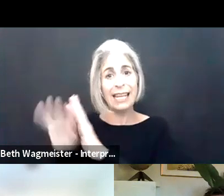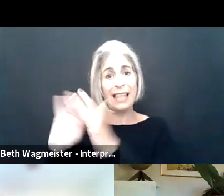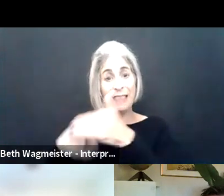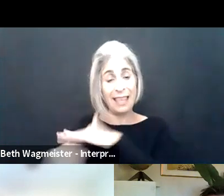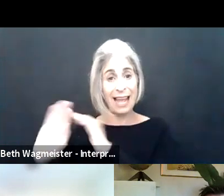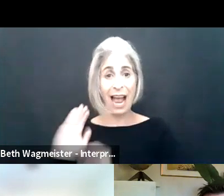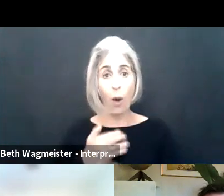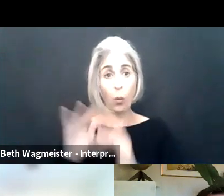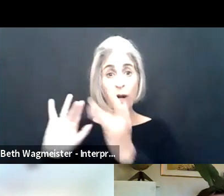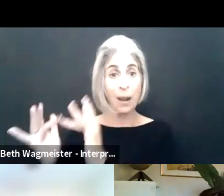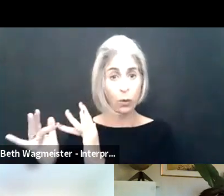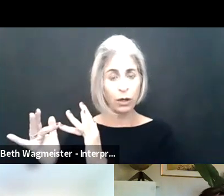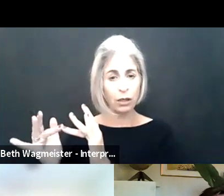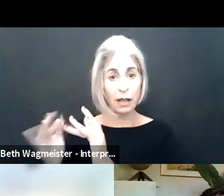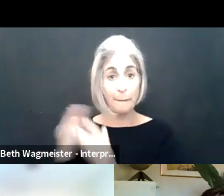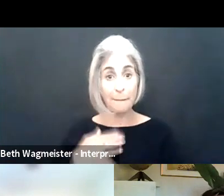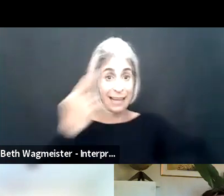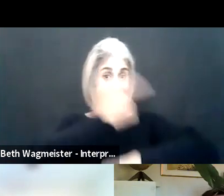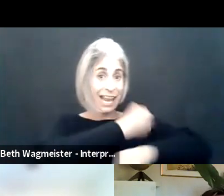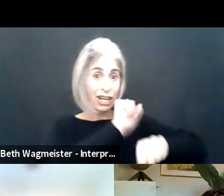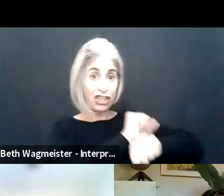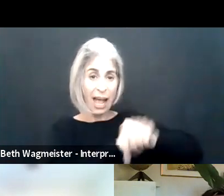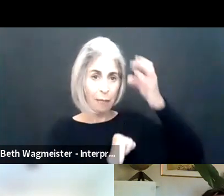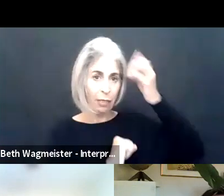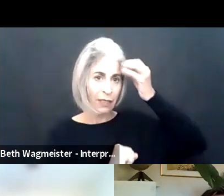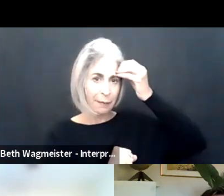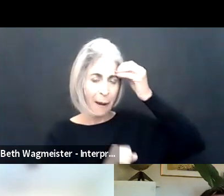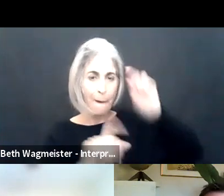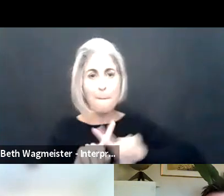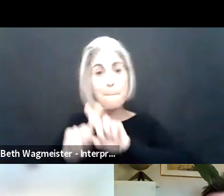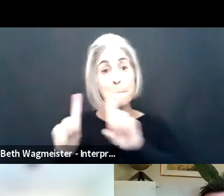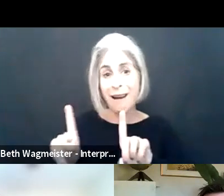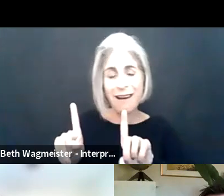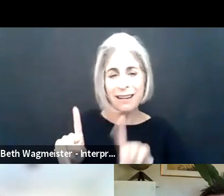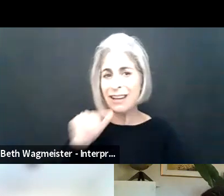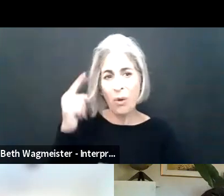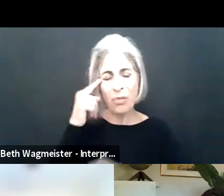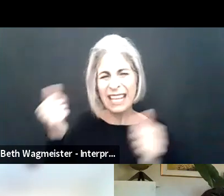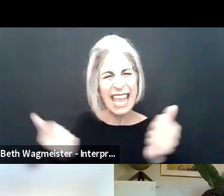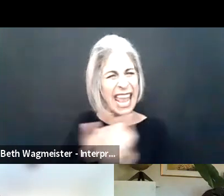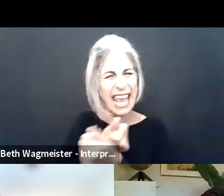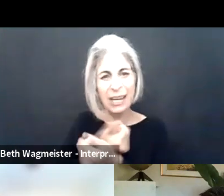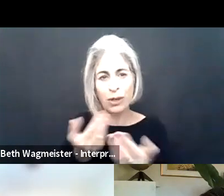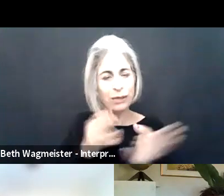and we had an established accessibility policy and all of the other things that